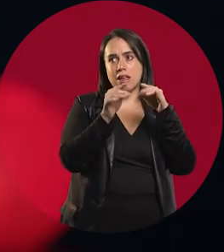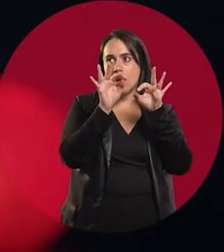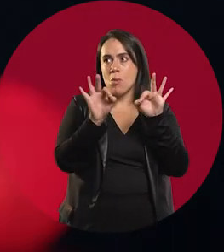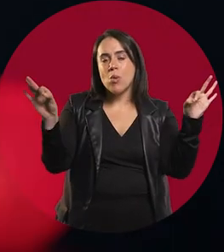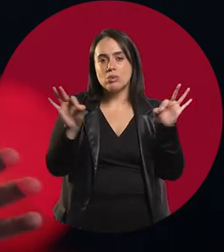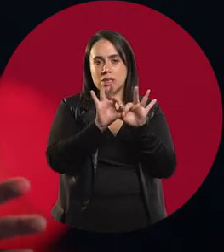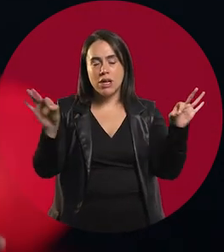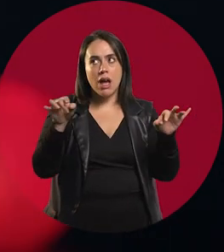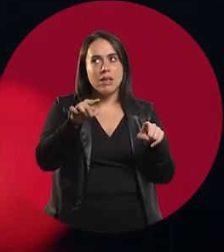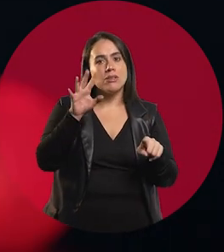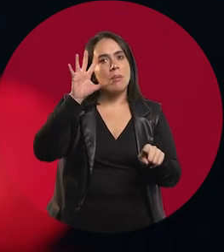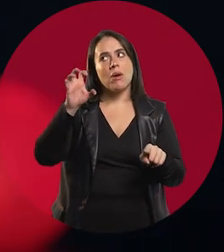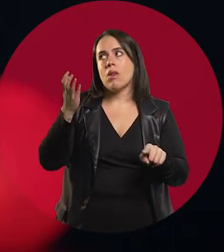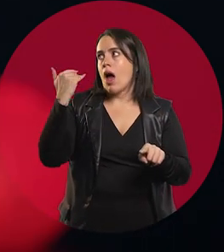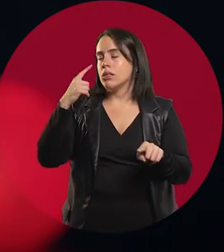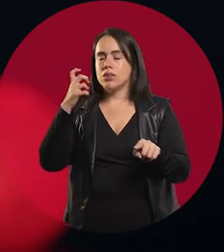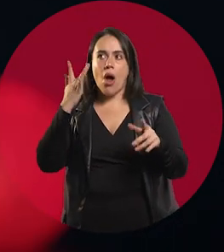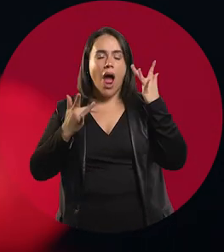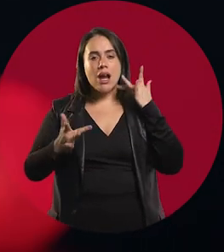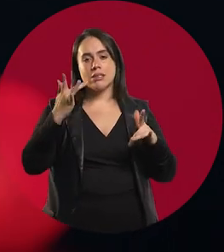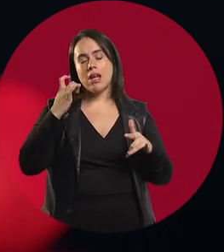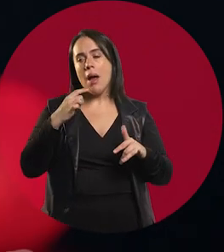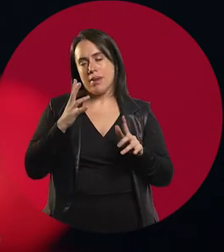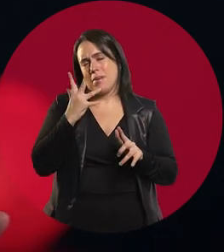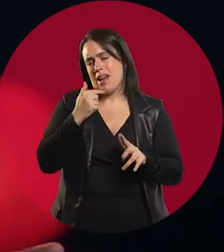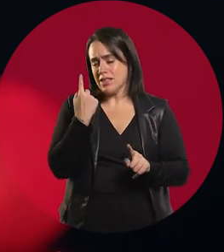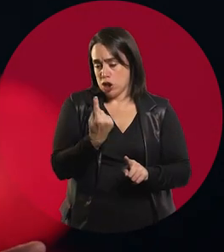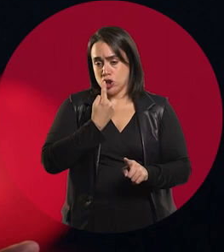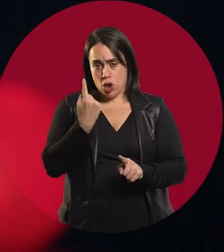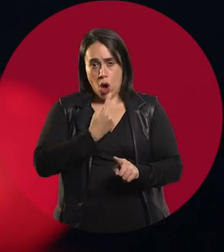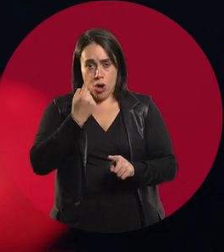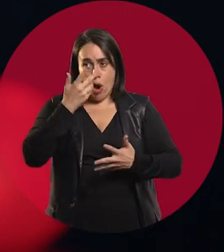That marked my whole artistic life. Although I have a solo career, which I do,